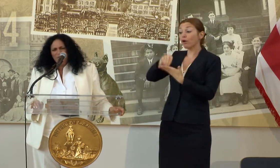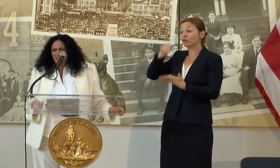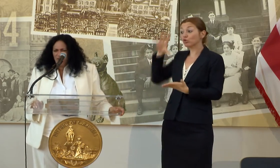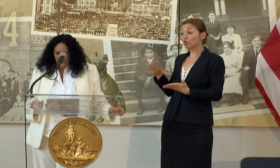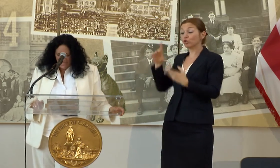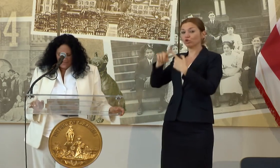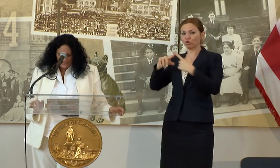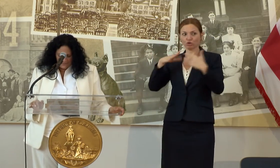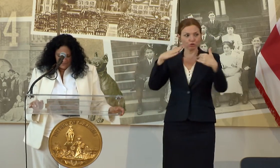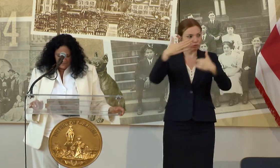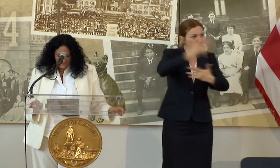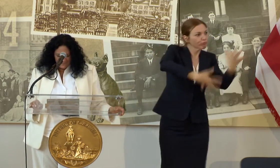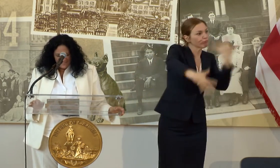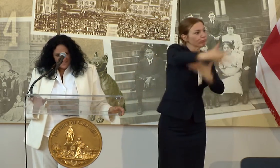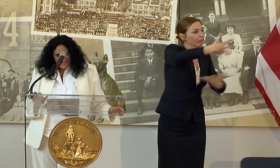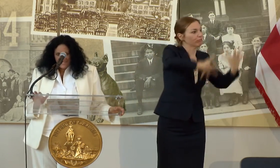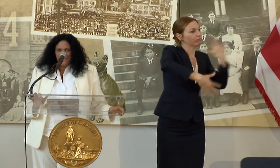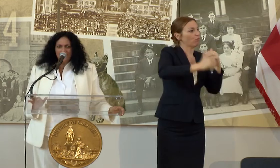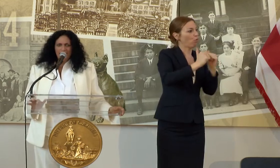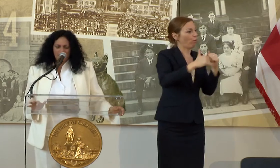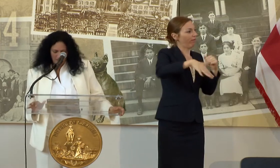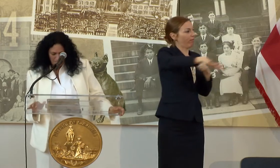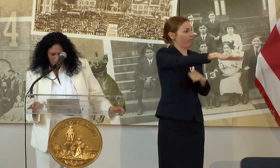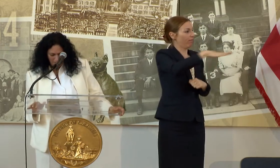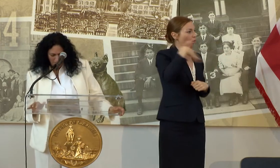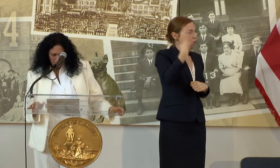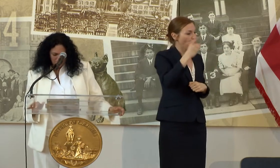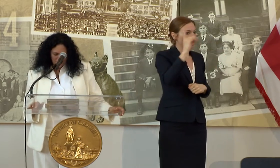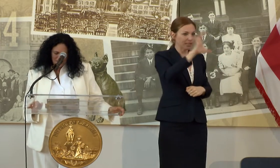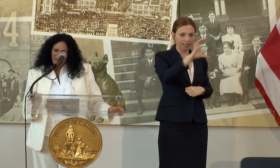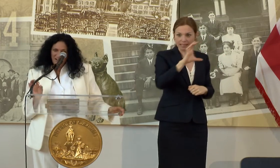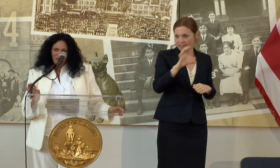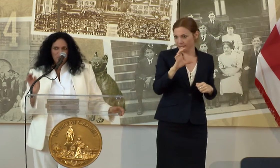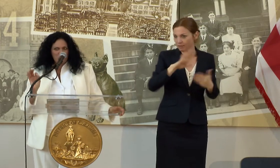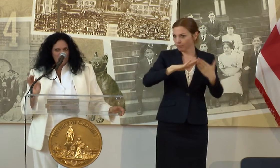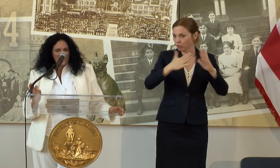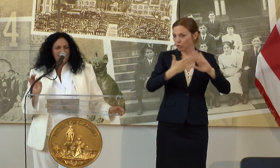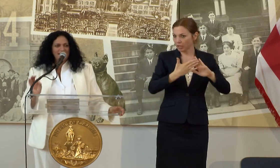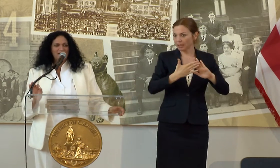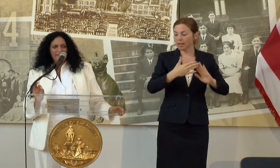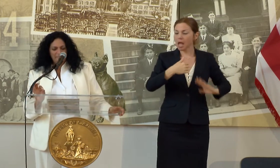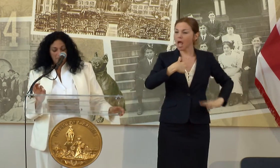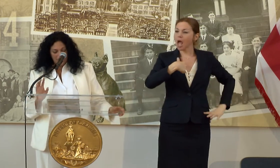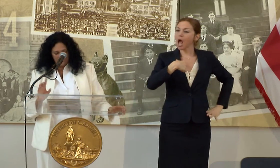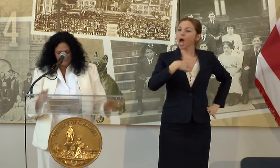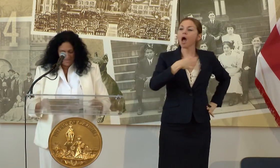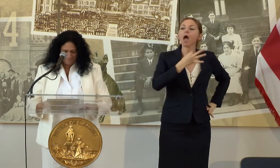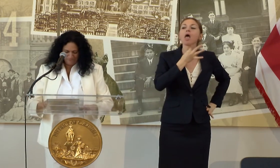I WAS INTRIGUED, STILL A LITTLE NONCOMMITTAL BECAUSE MY HEART WAS REALLY SET ON THAT BUILDING,